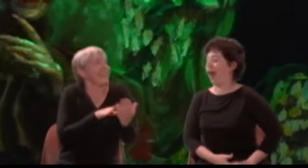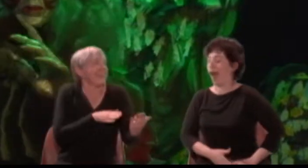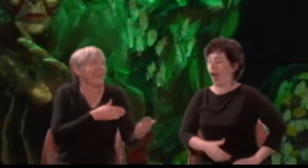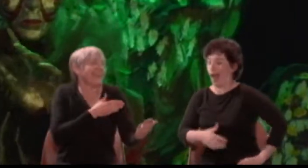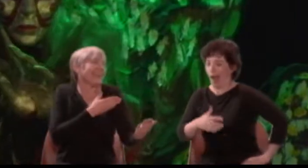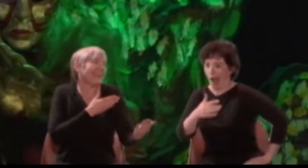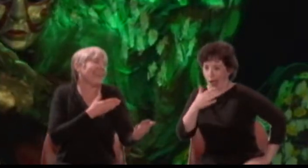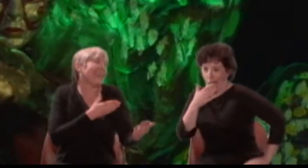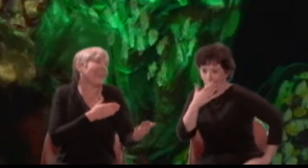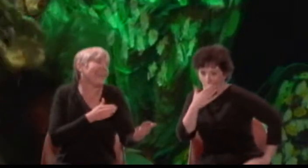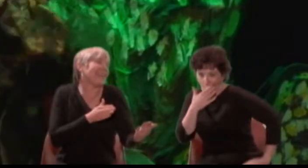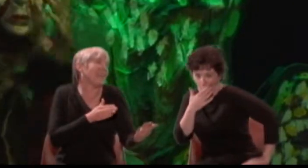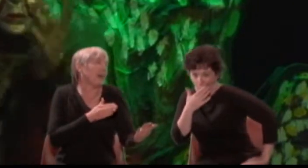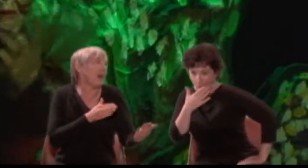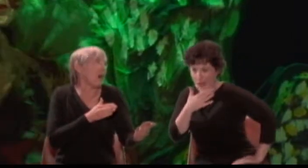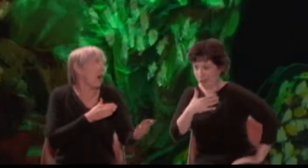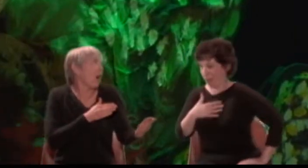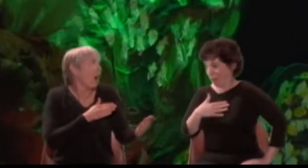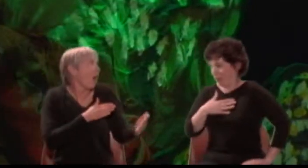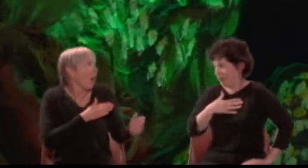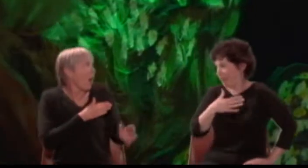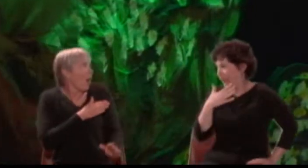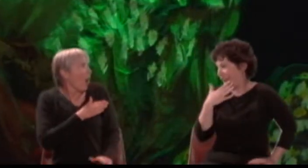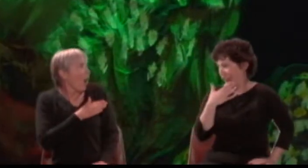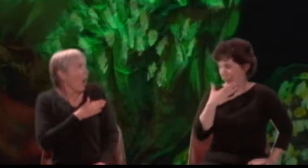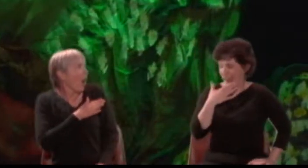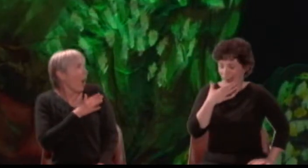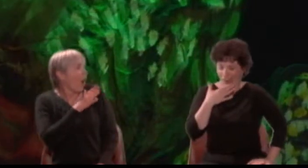So is mine eye enthralled to thy shape;